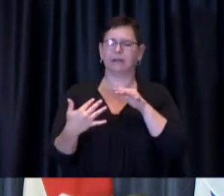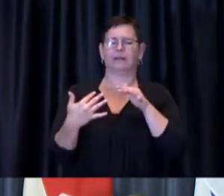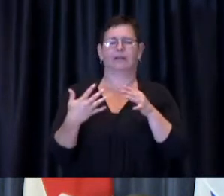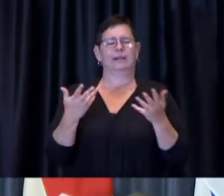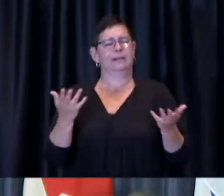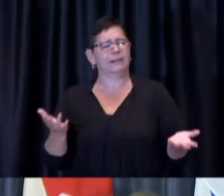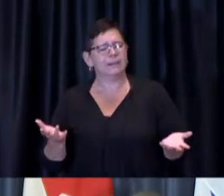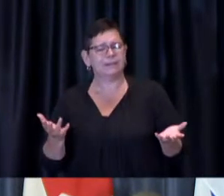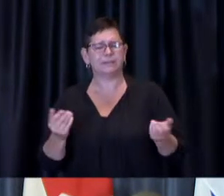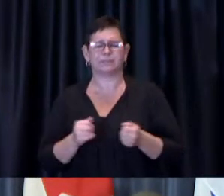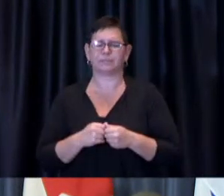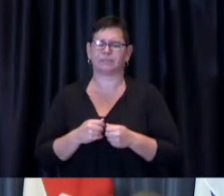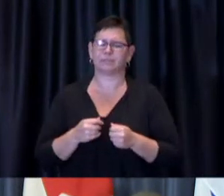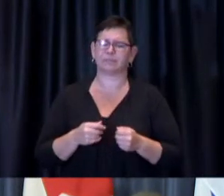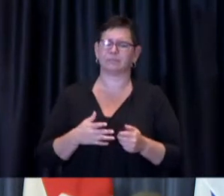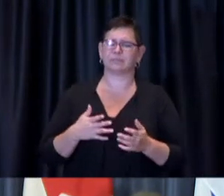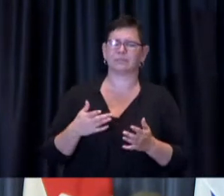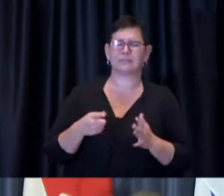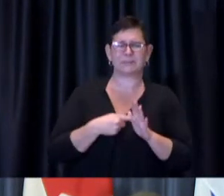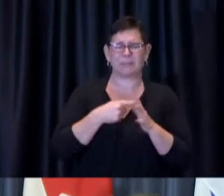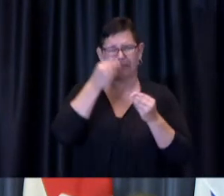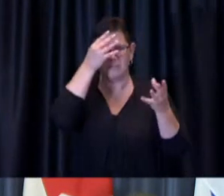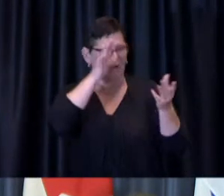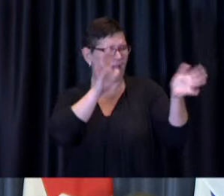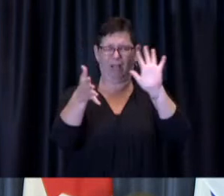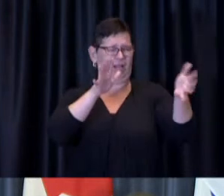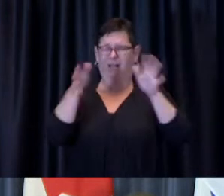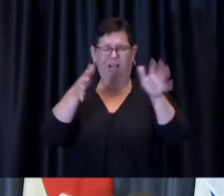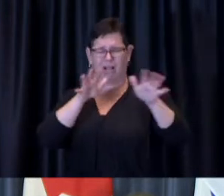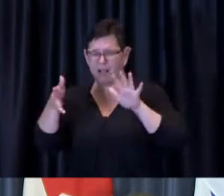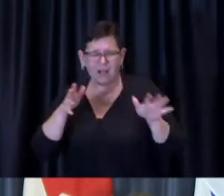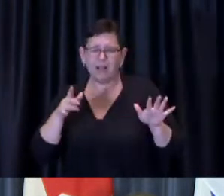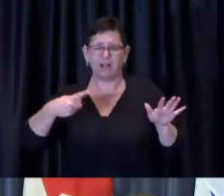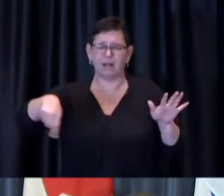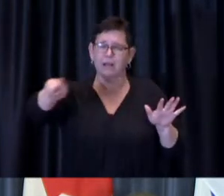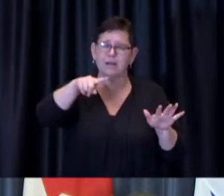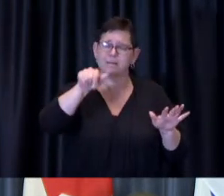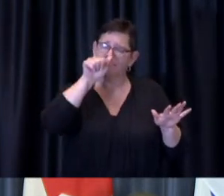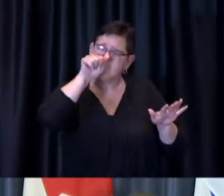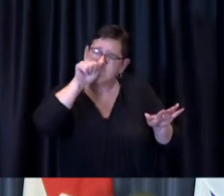between what one municipality or another were doing and this kind of thing but people were very patient with us.